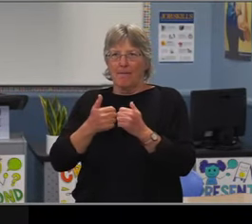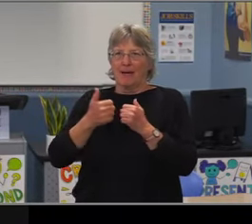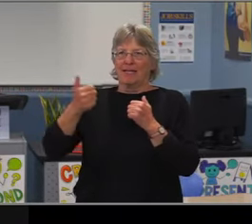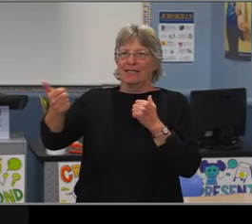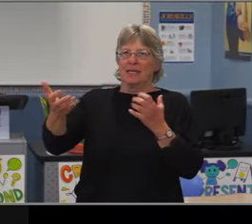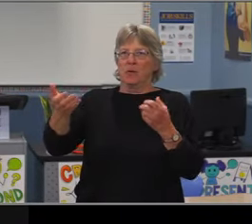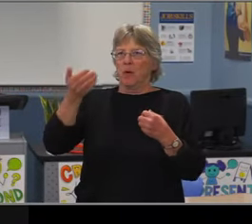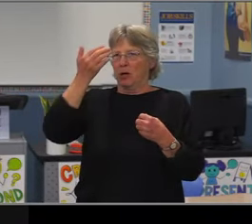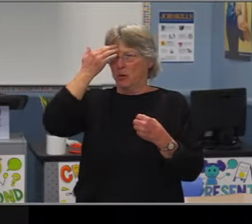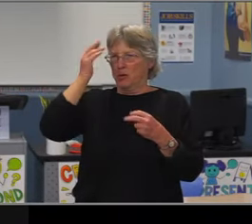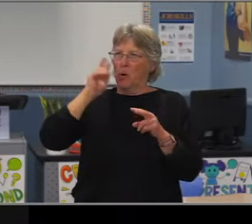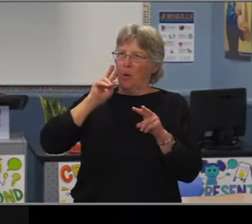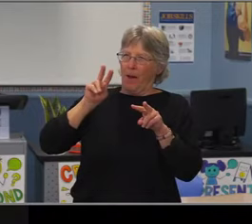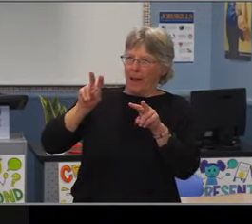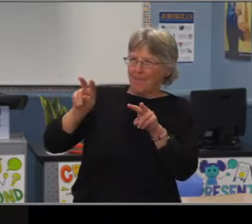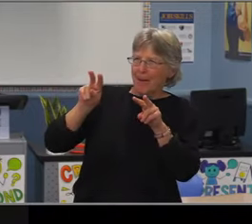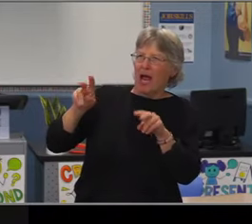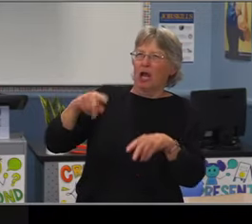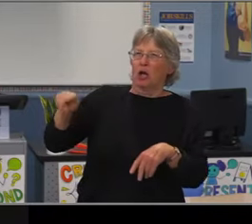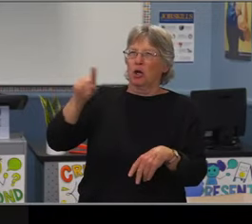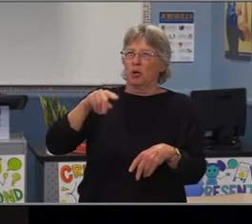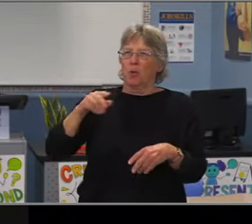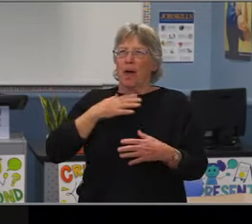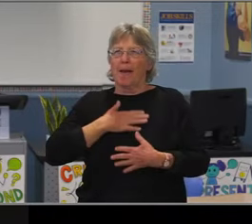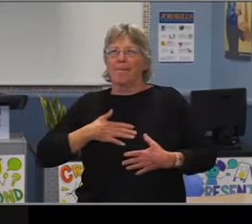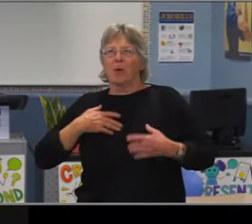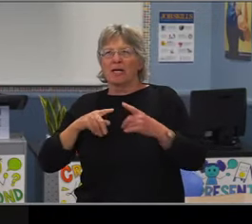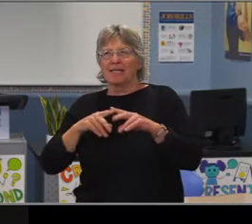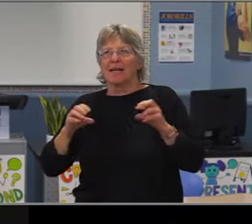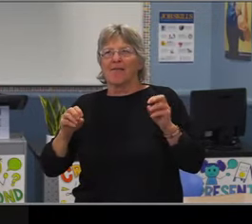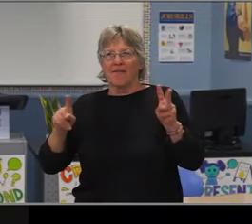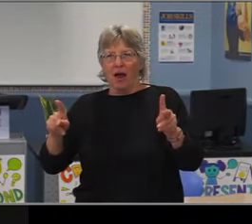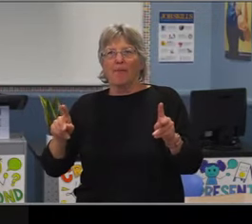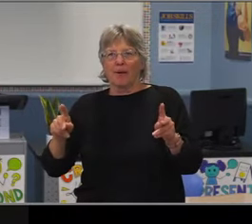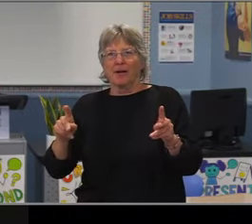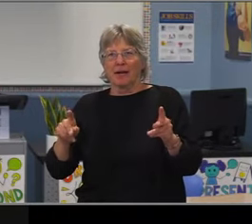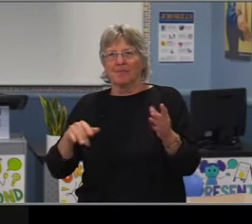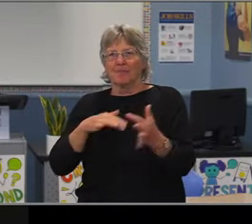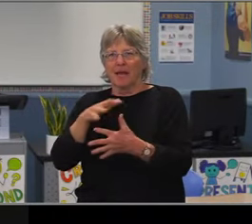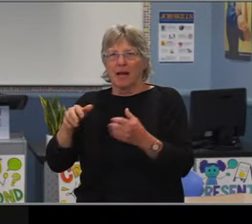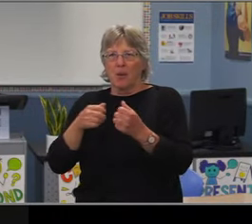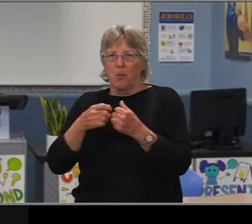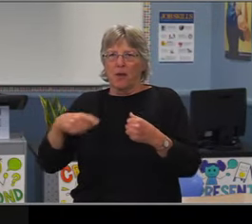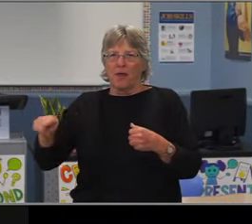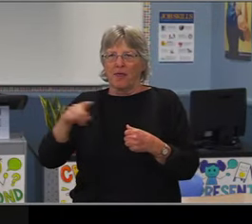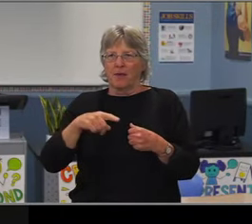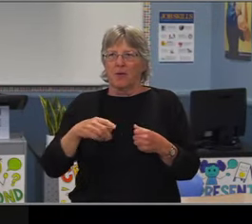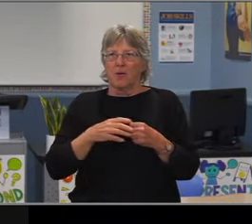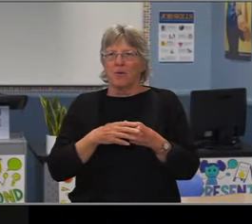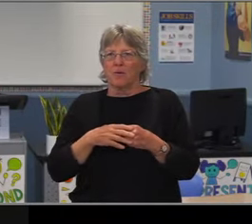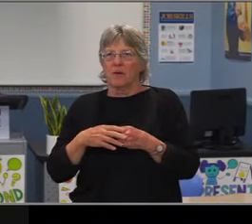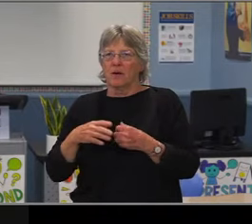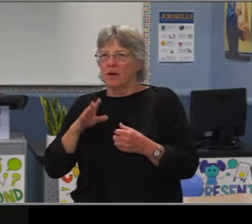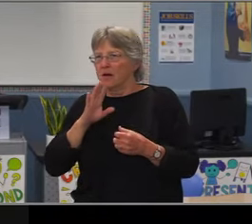and student wellbeing as your central focus, we've still appreciated your honest words,